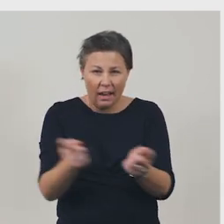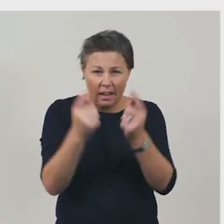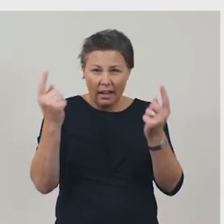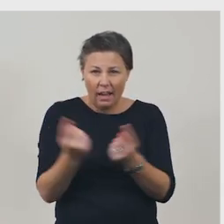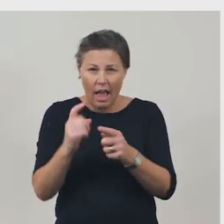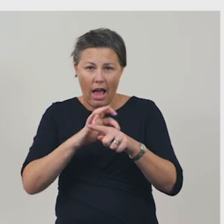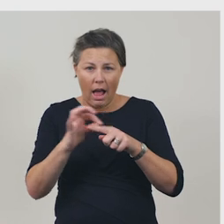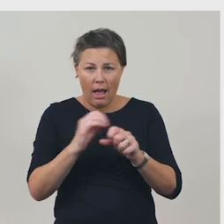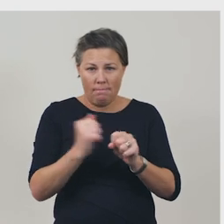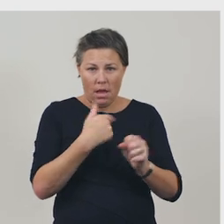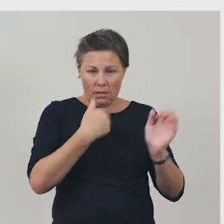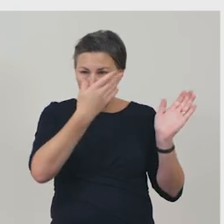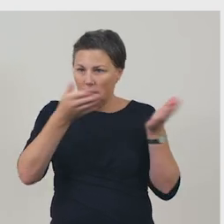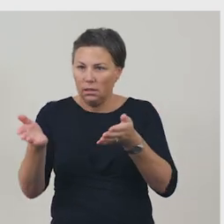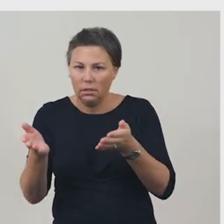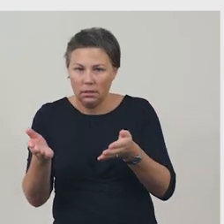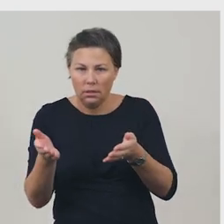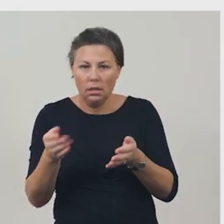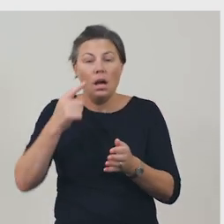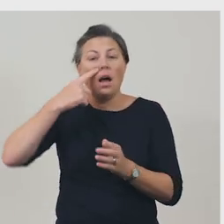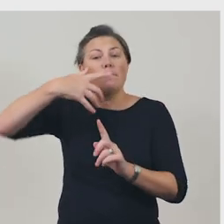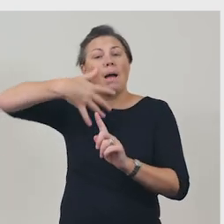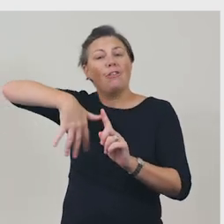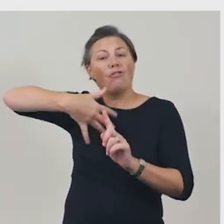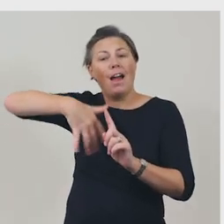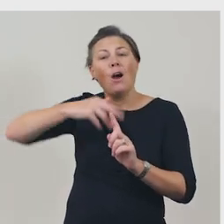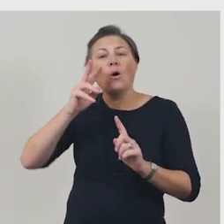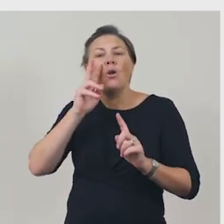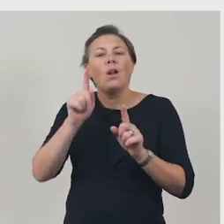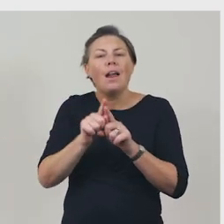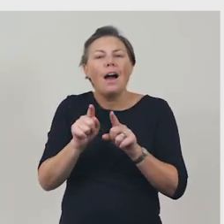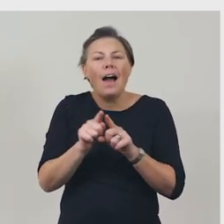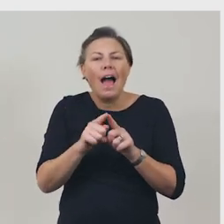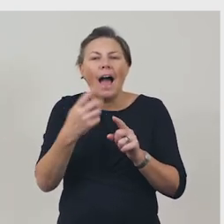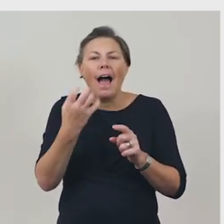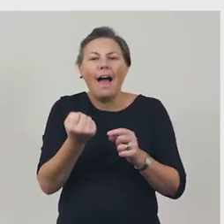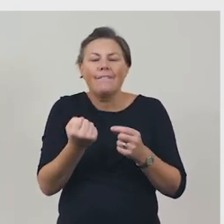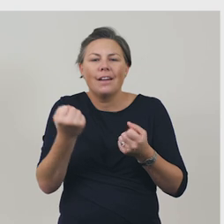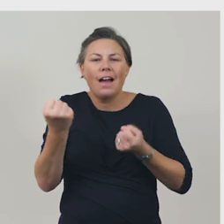Notice the background of Ginkisville looks like a racetrack with a start and finish line.